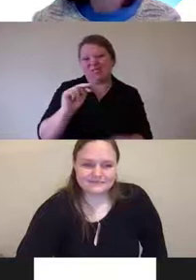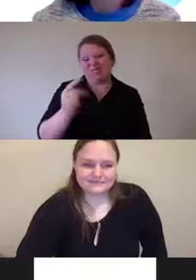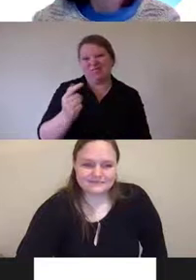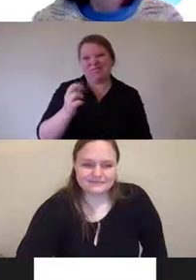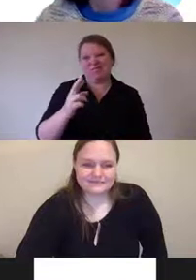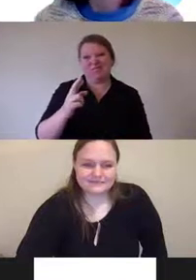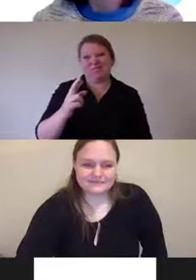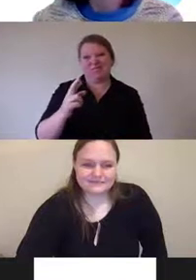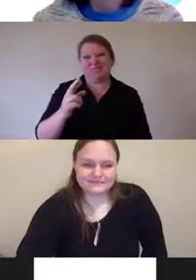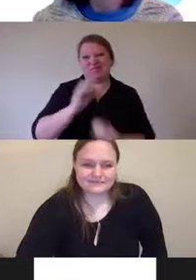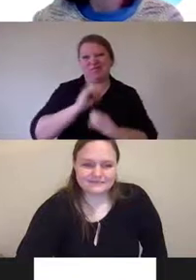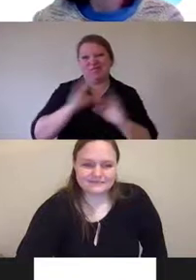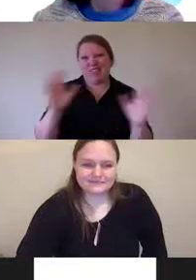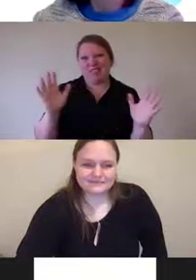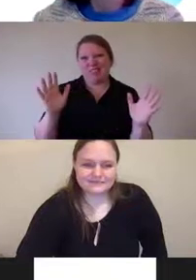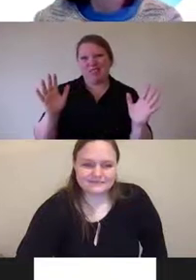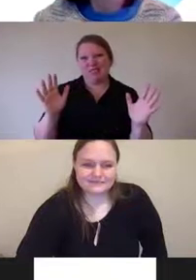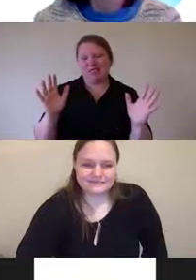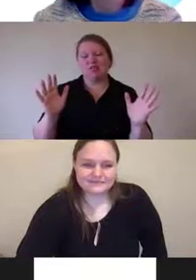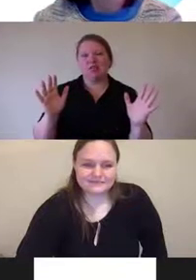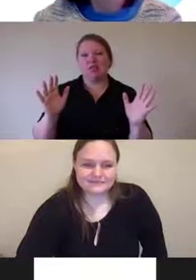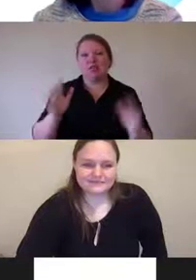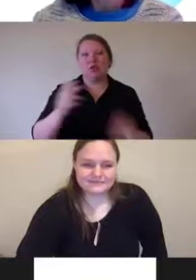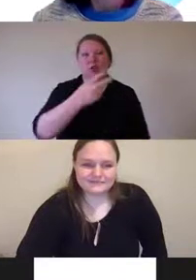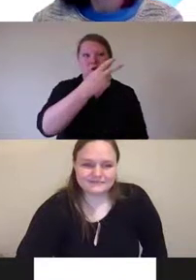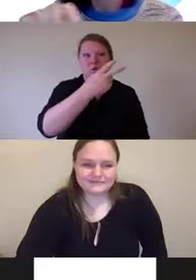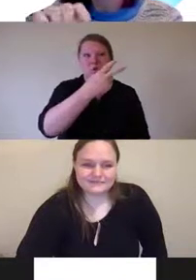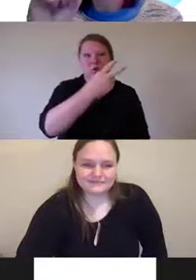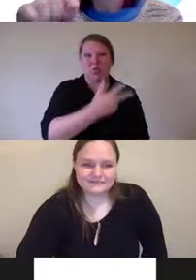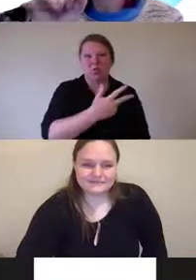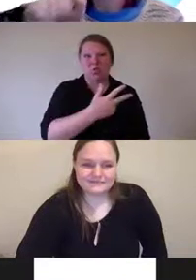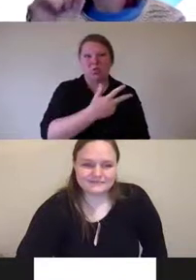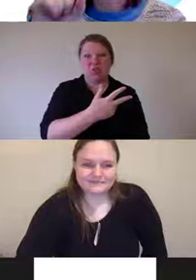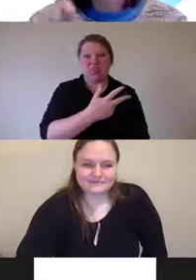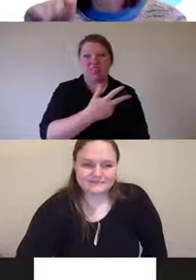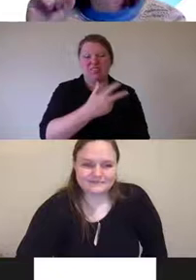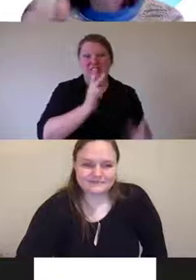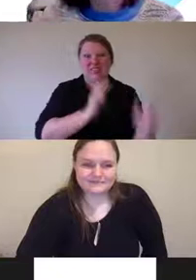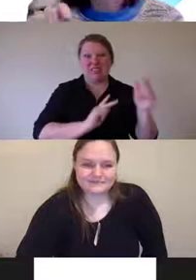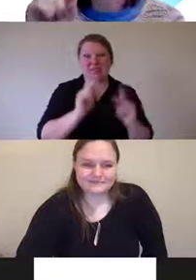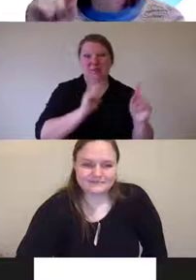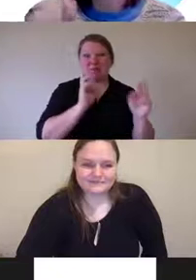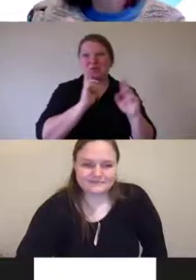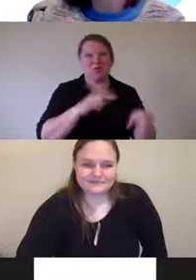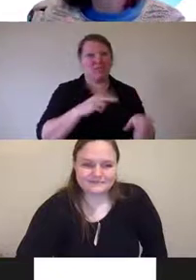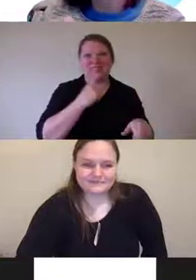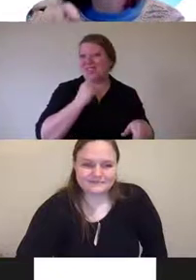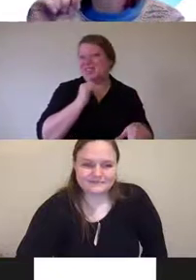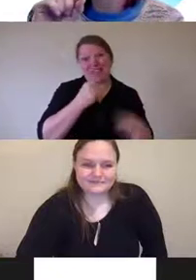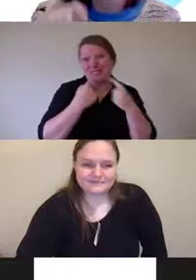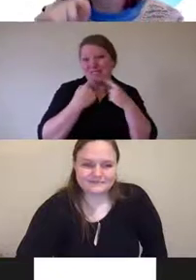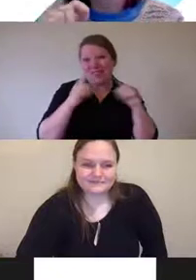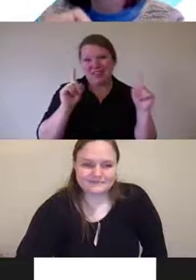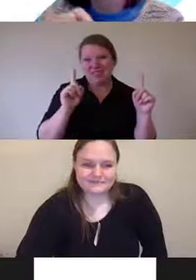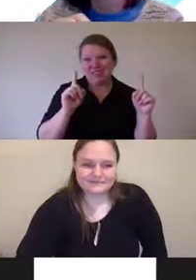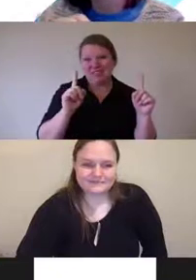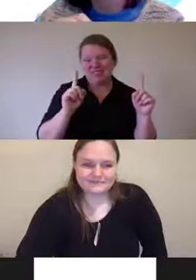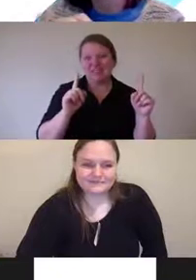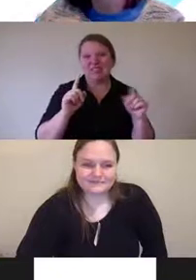So over two thirds say that they're ineffective. And if you just look at accessibility professionals that have disabilities,